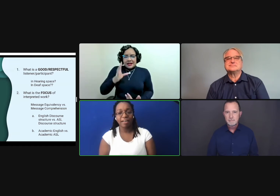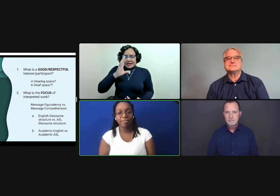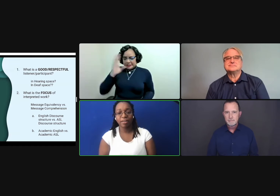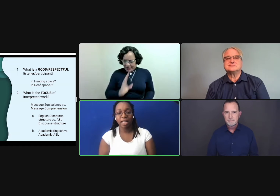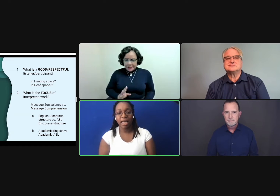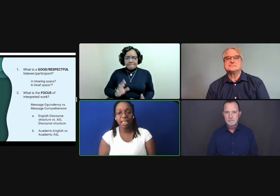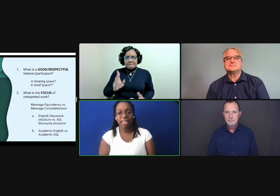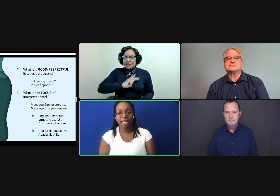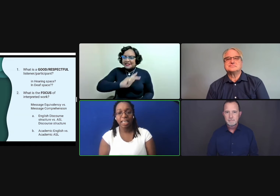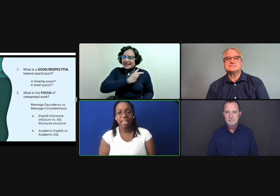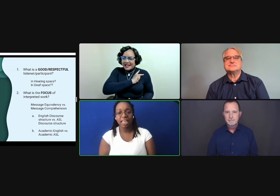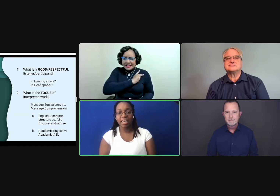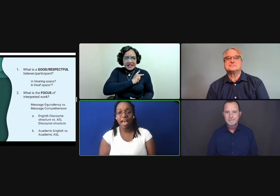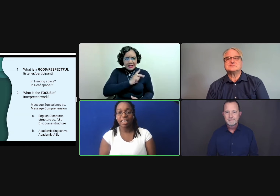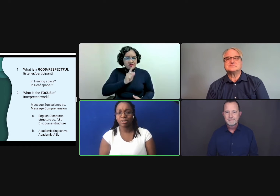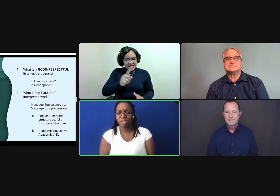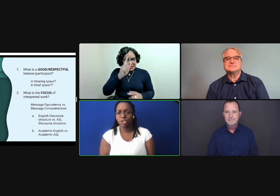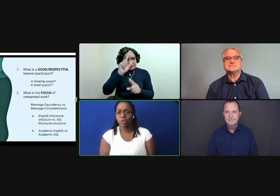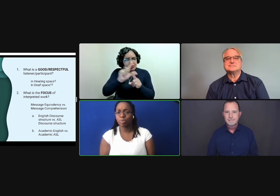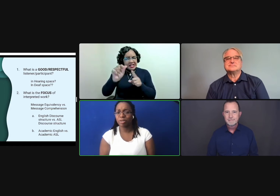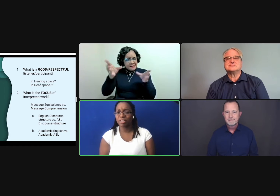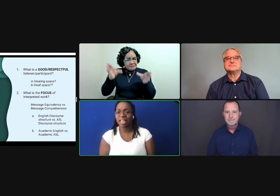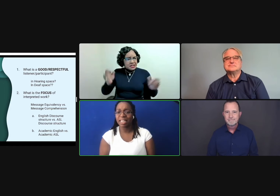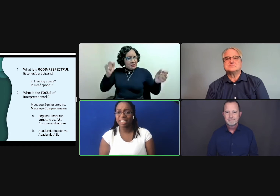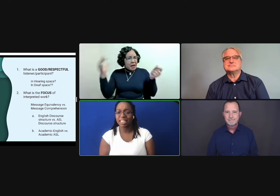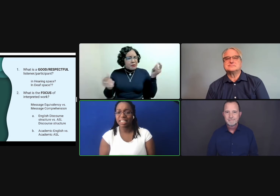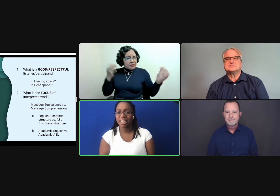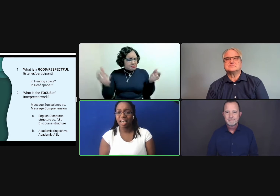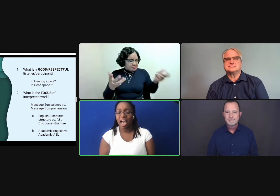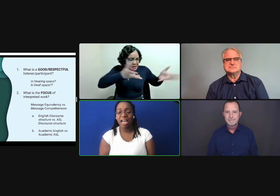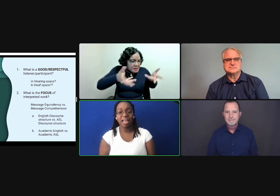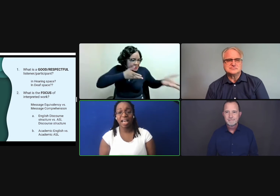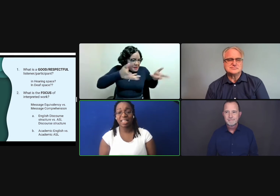I felt like he had just two personalities.